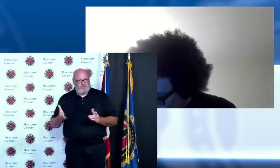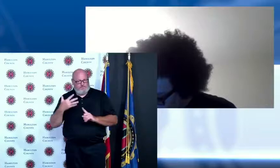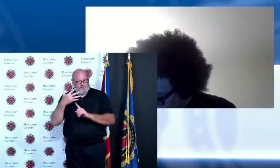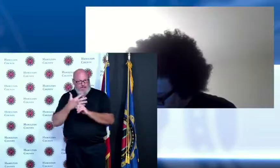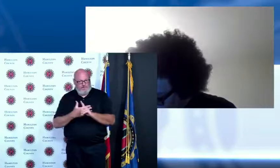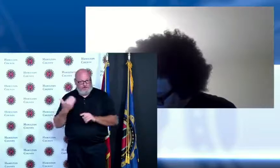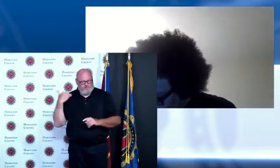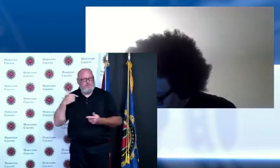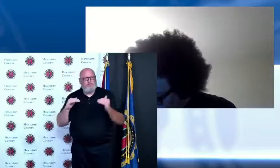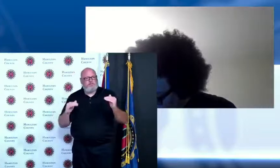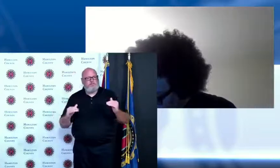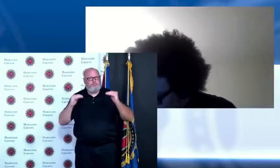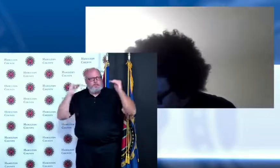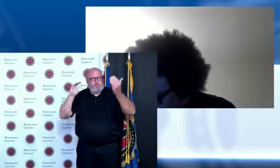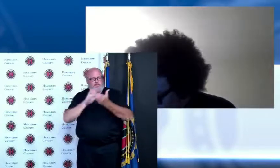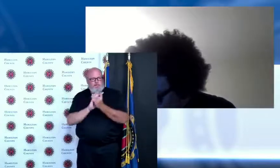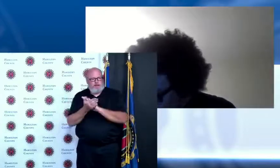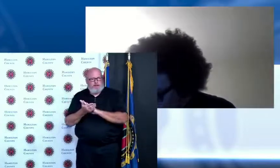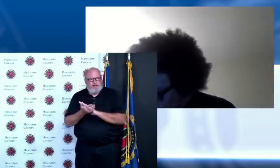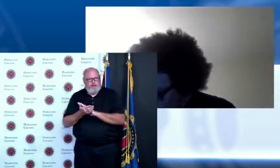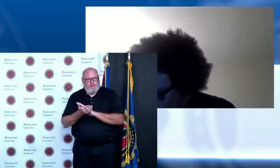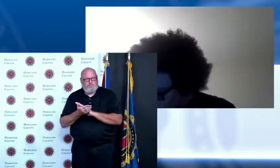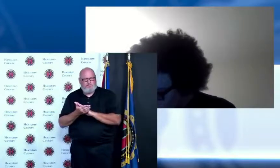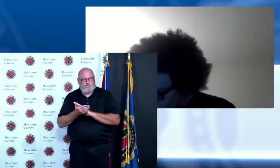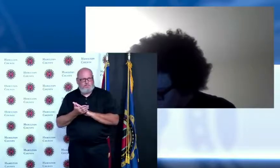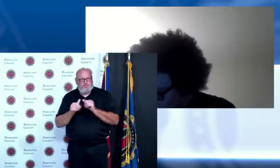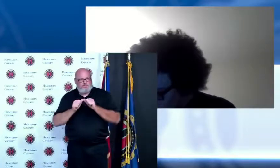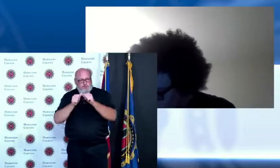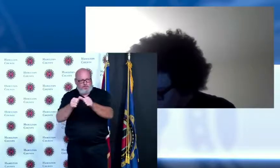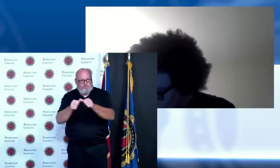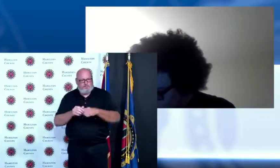but I have been fortunate throughout this pandemic to work with such great people